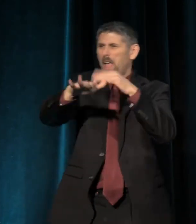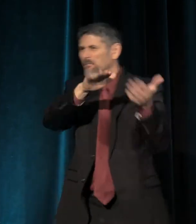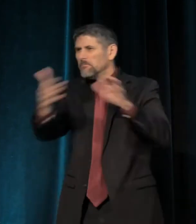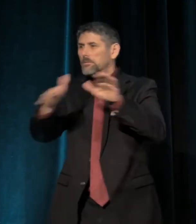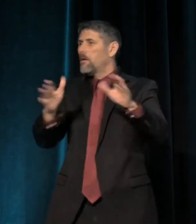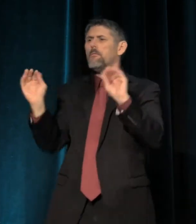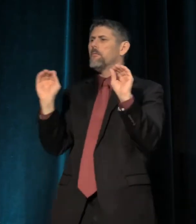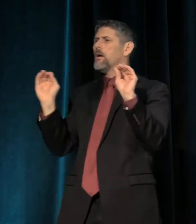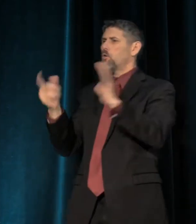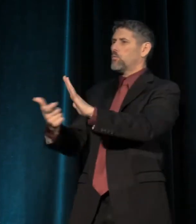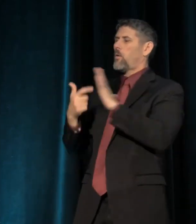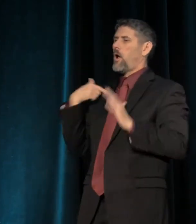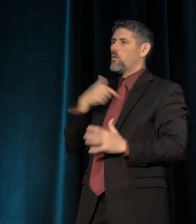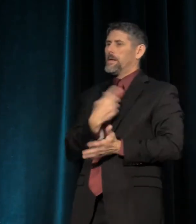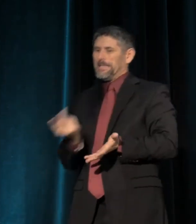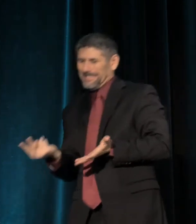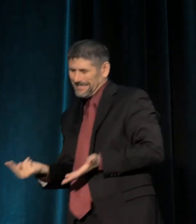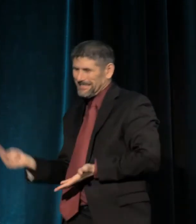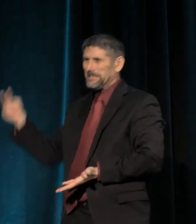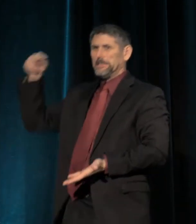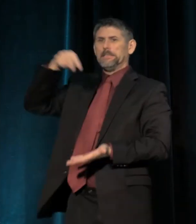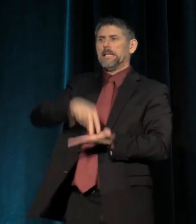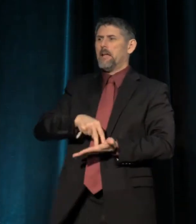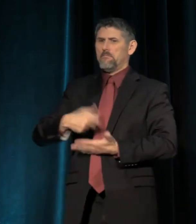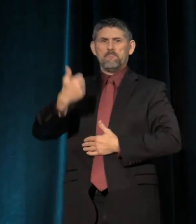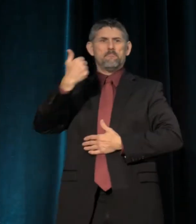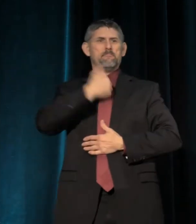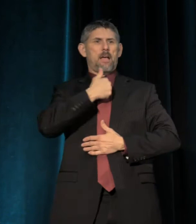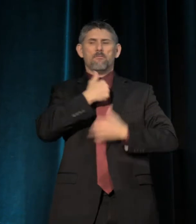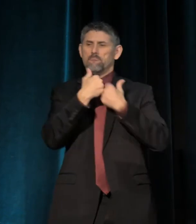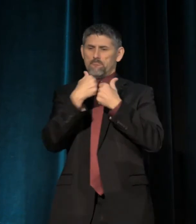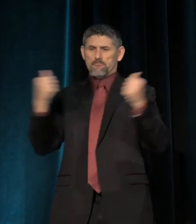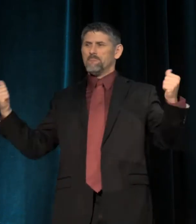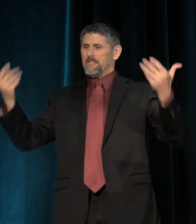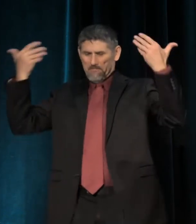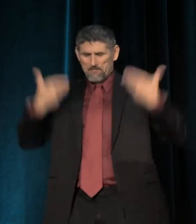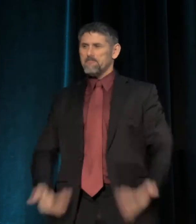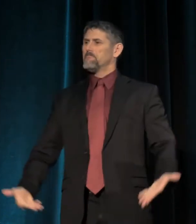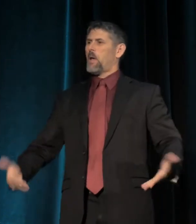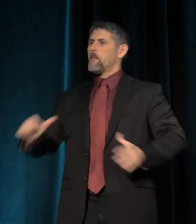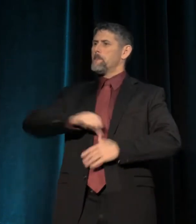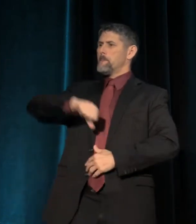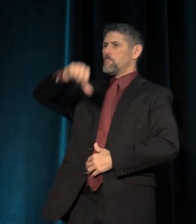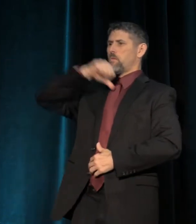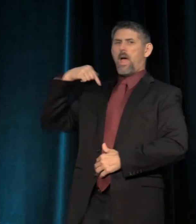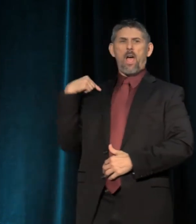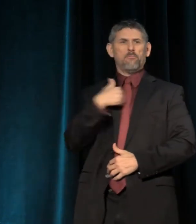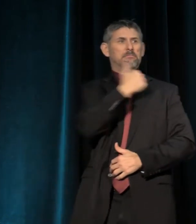They only required that we stand up as ourselves, proudly. That we never apologize for our right to be,